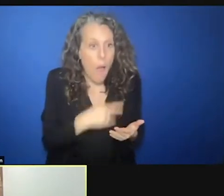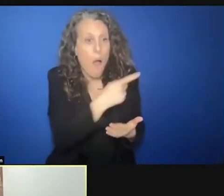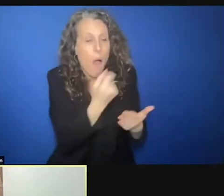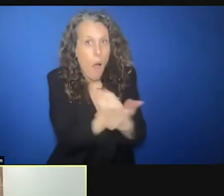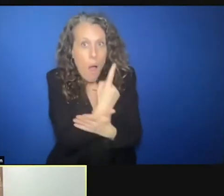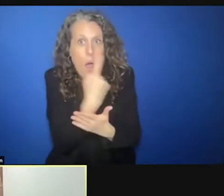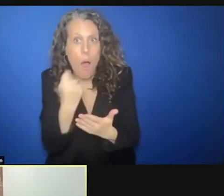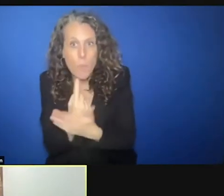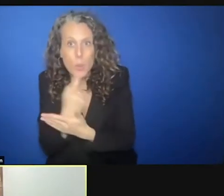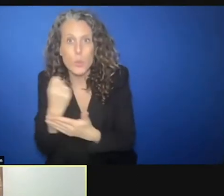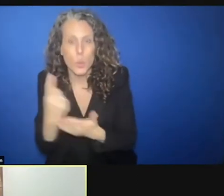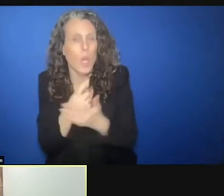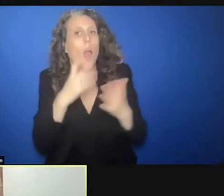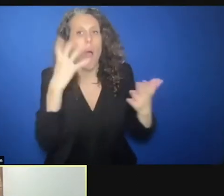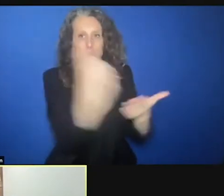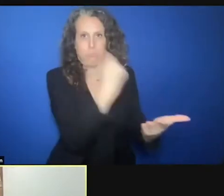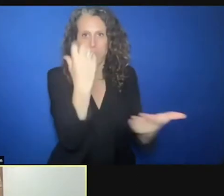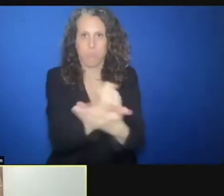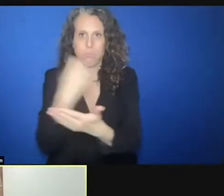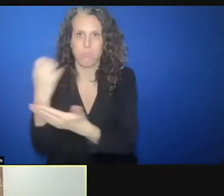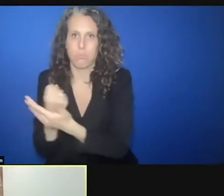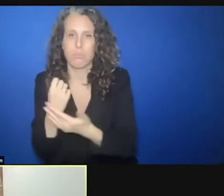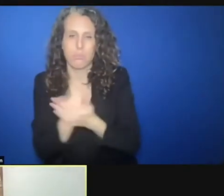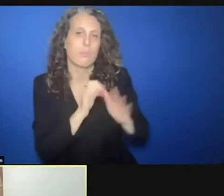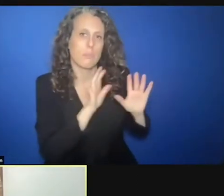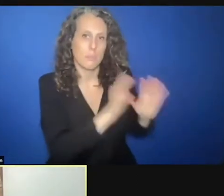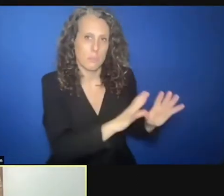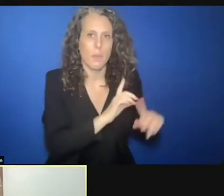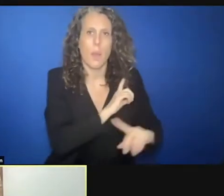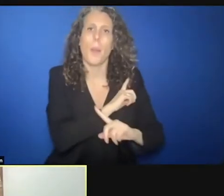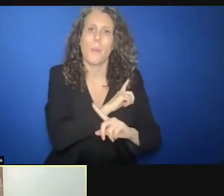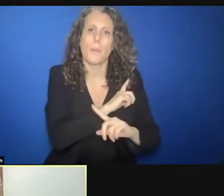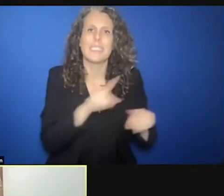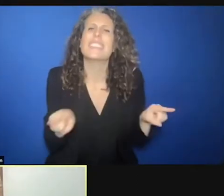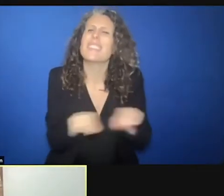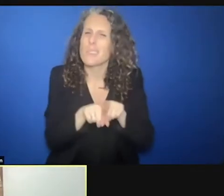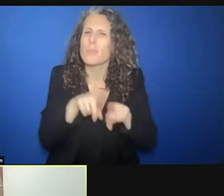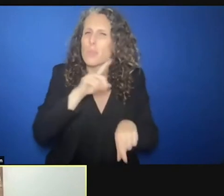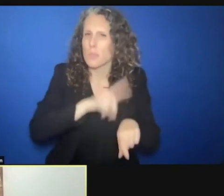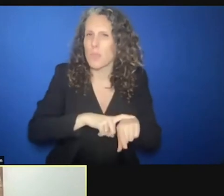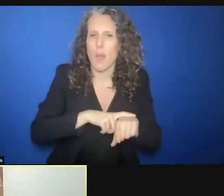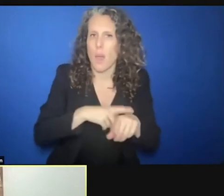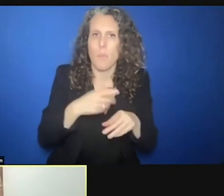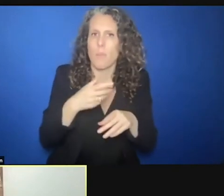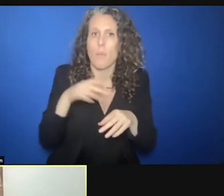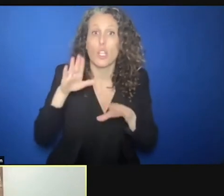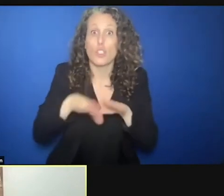as well. While at the same time you're trying to push back on any rolling back of child rights.